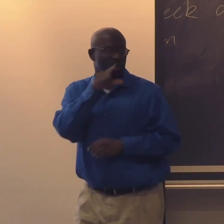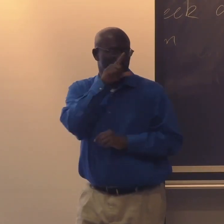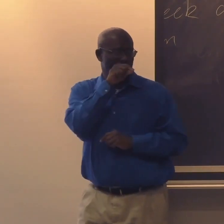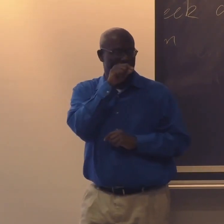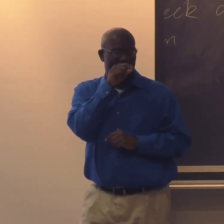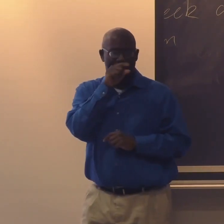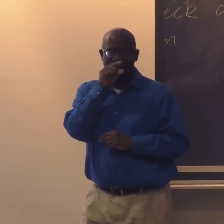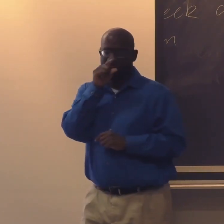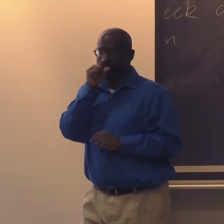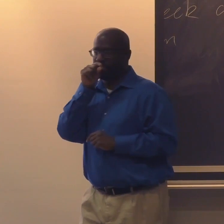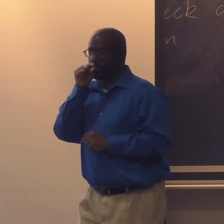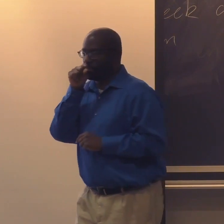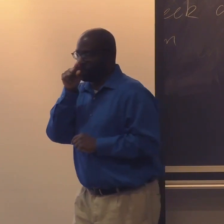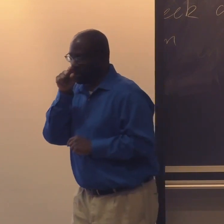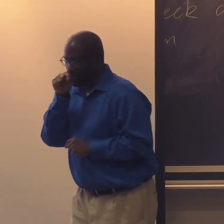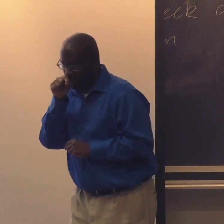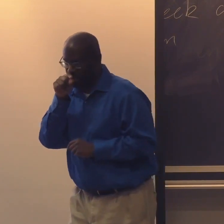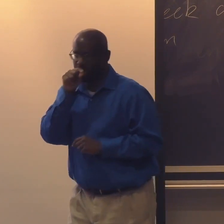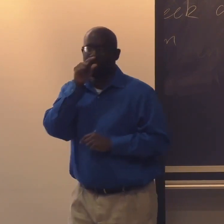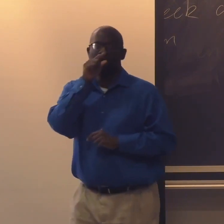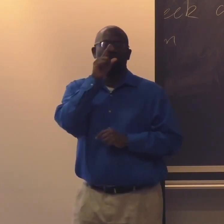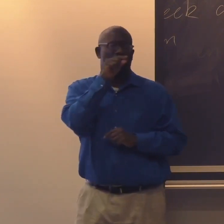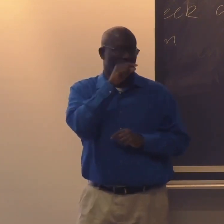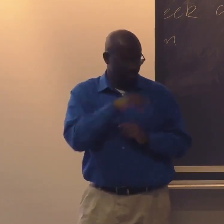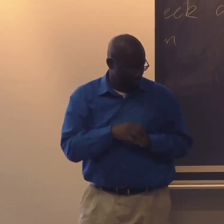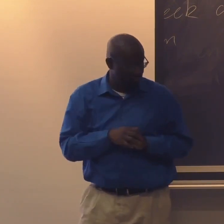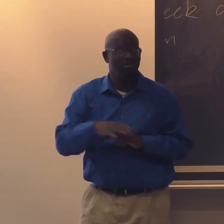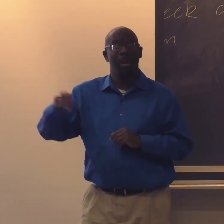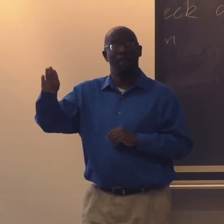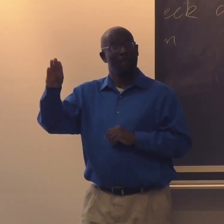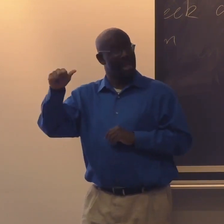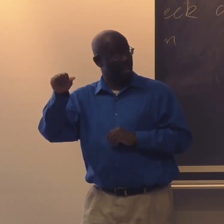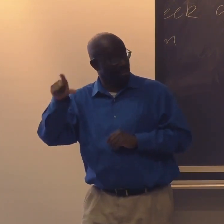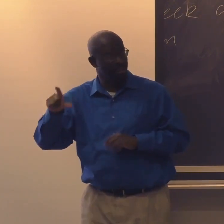The ASL sign is this for chicken.